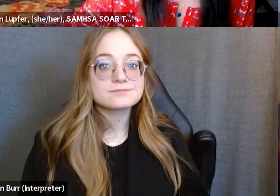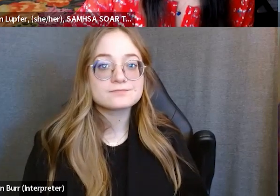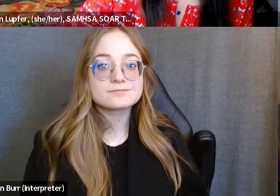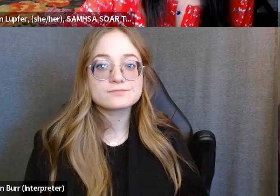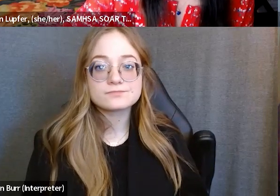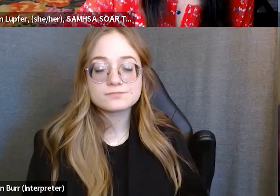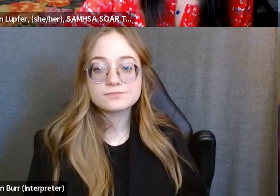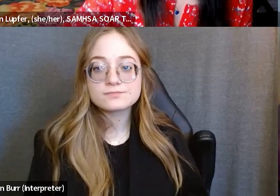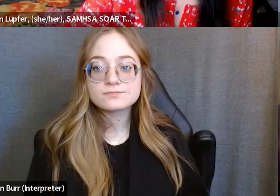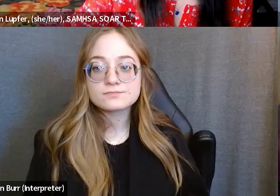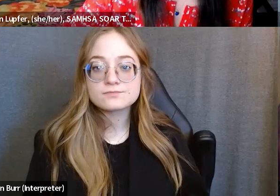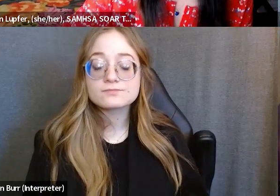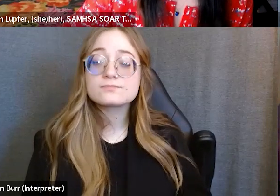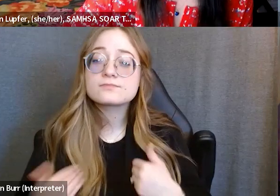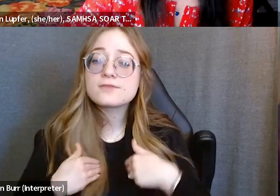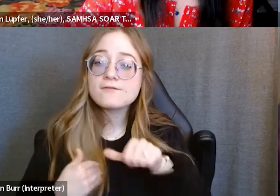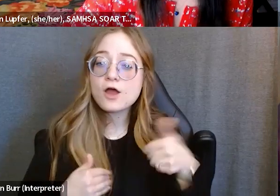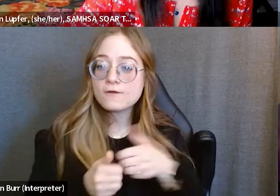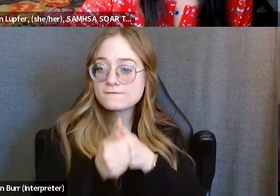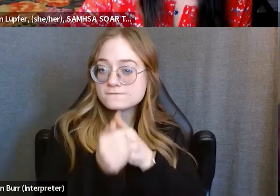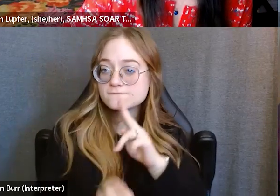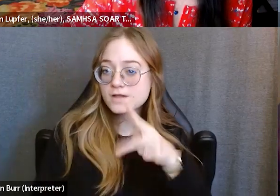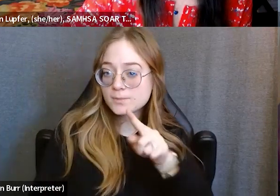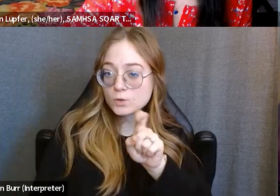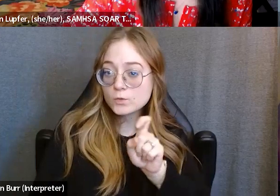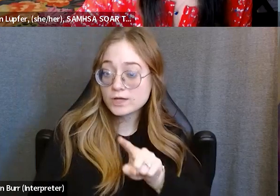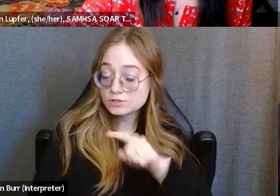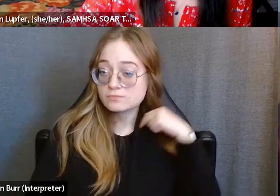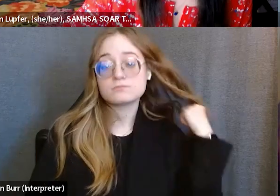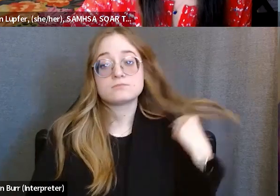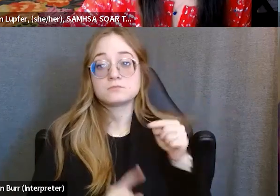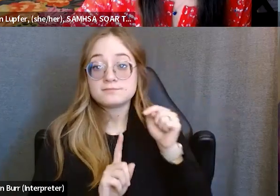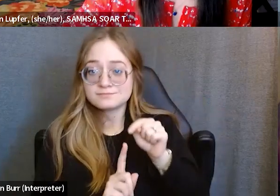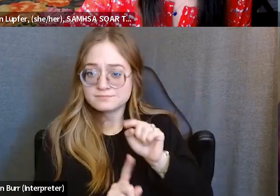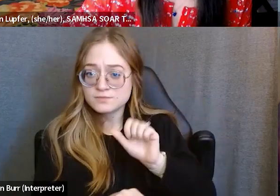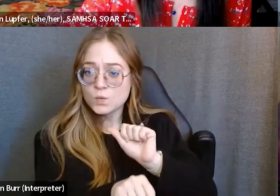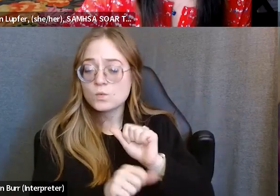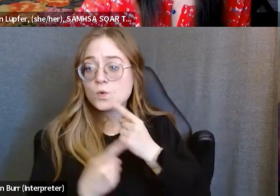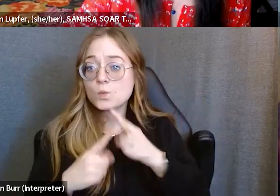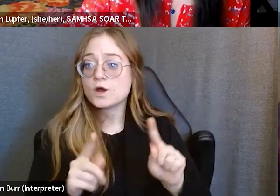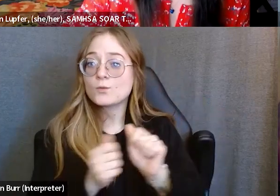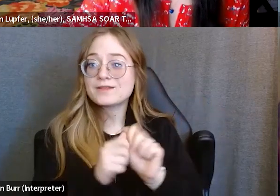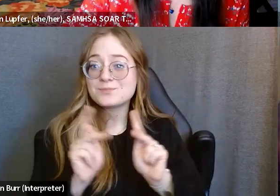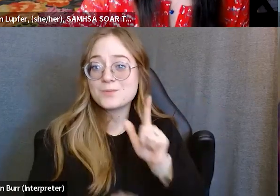"Would this work well with clients who have substance use, disorder based schizophrenia?"